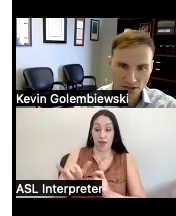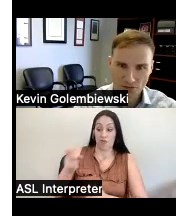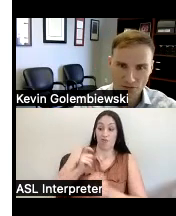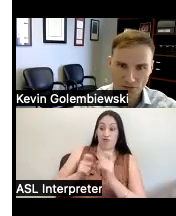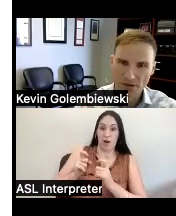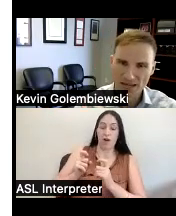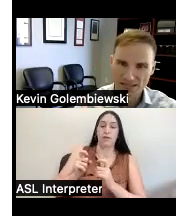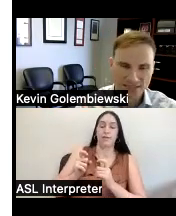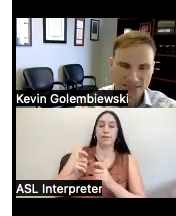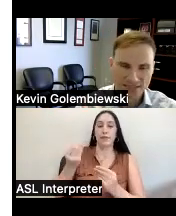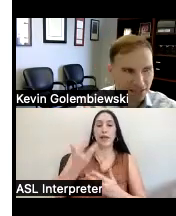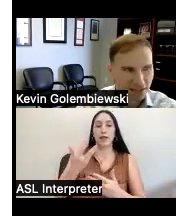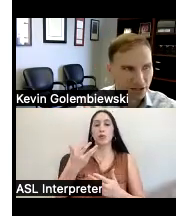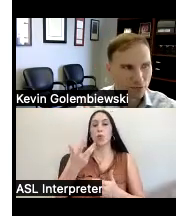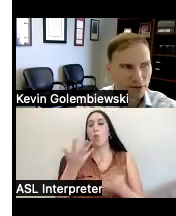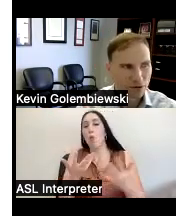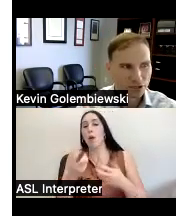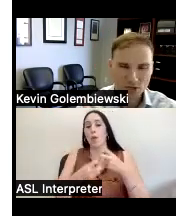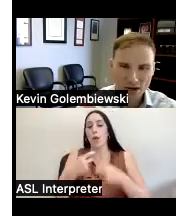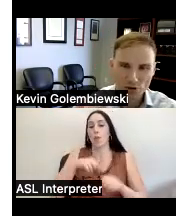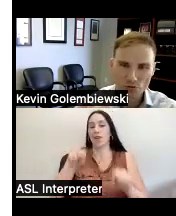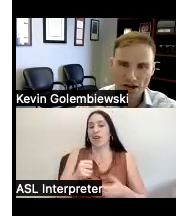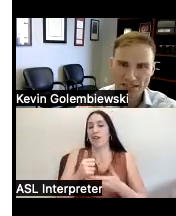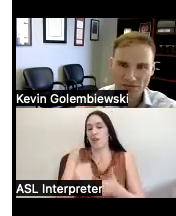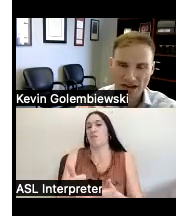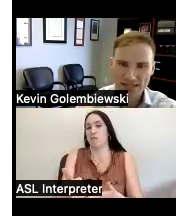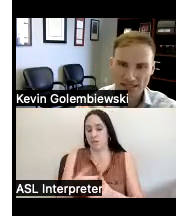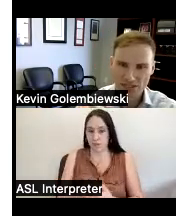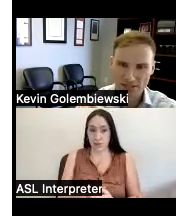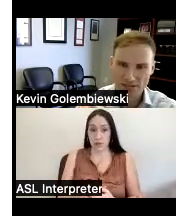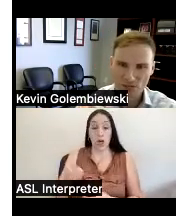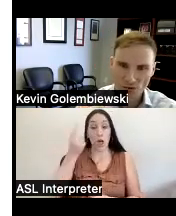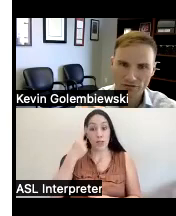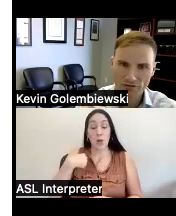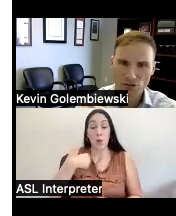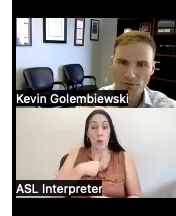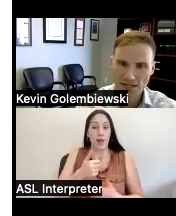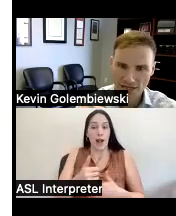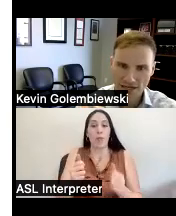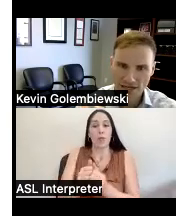the biggest thing to remember is we help with rights violations we're an enforcement entity